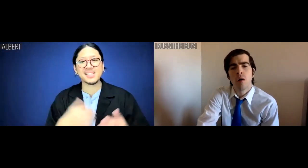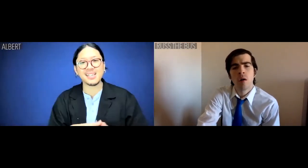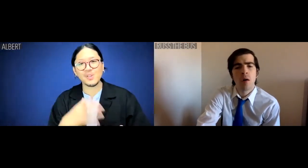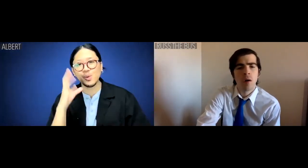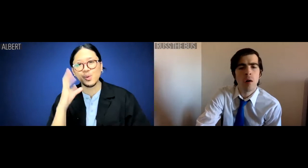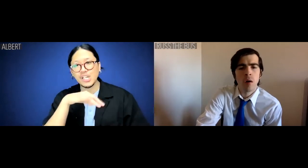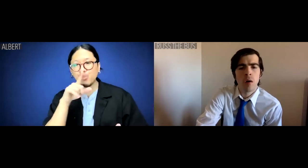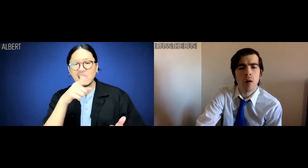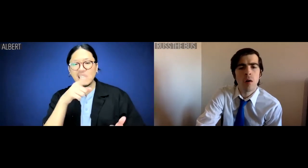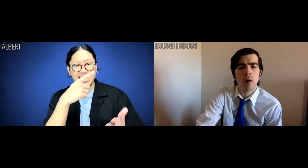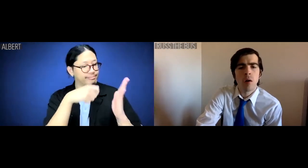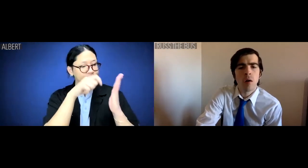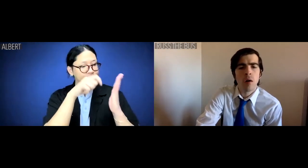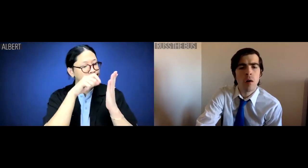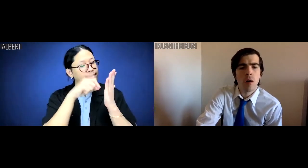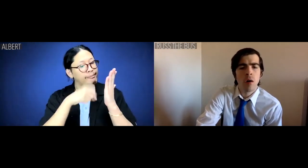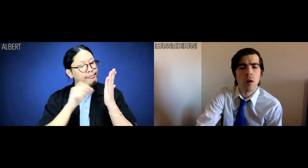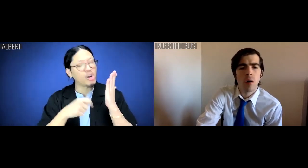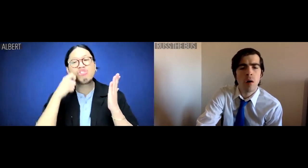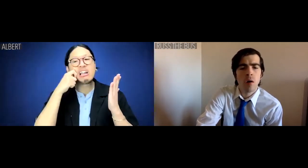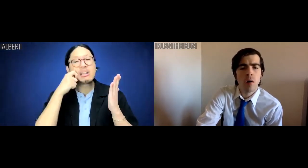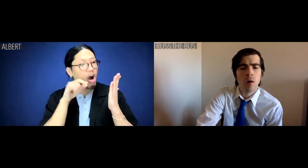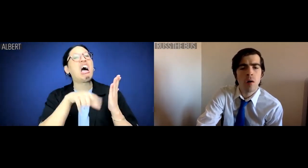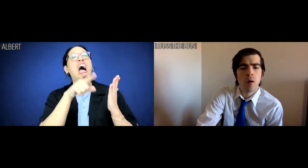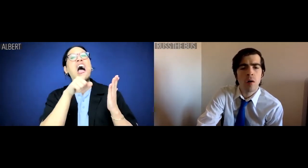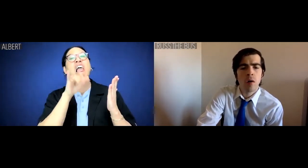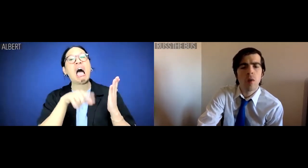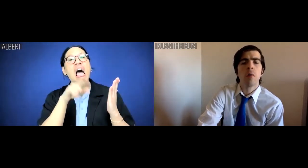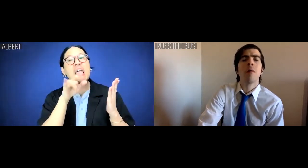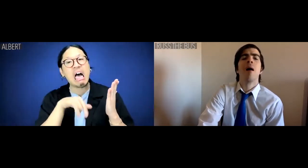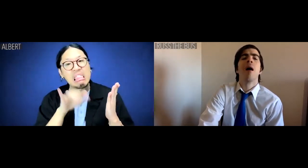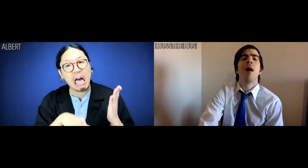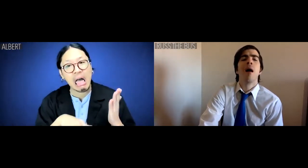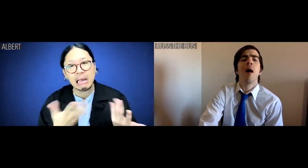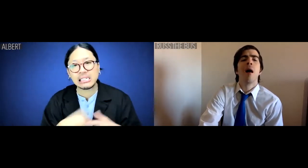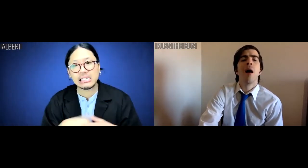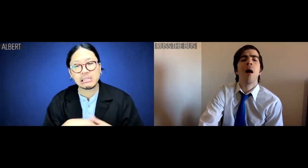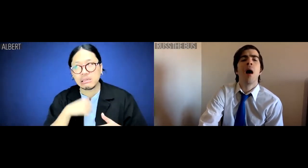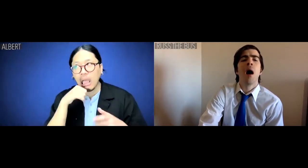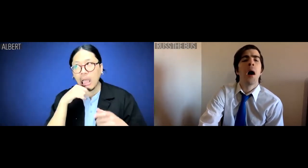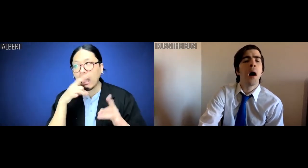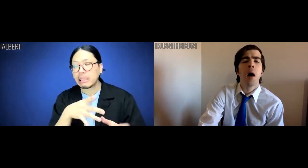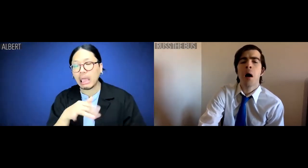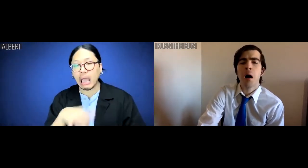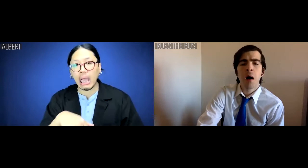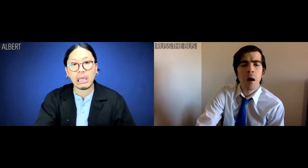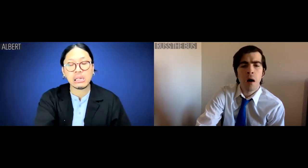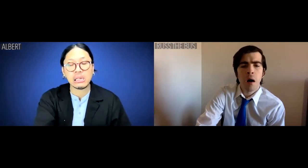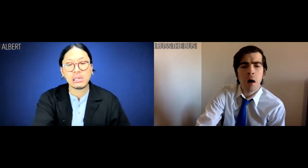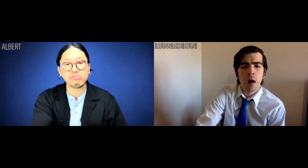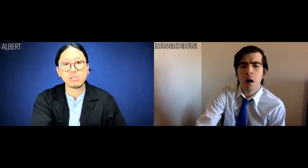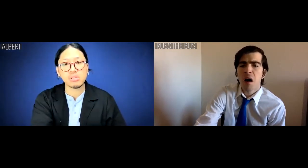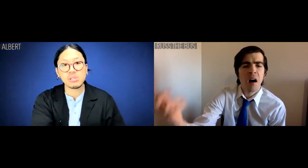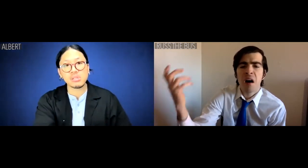This weird old man, who was racial profiling me which I hate.